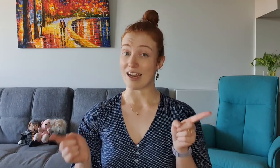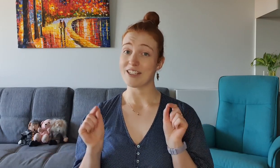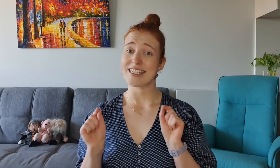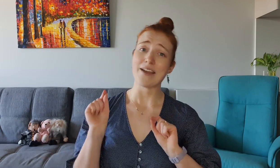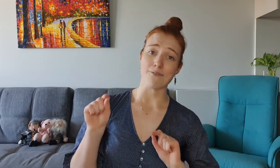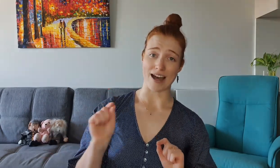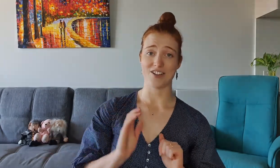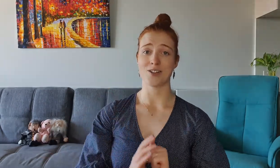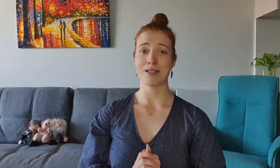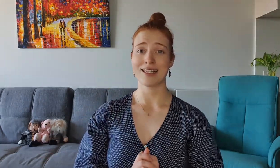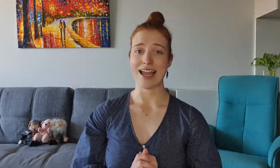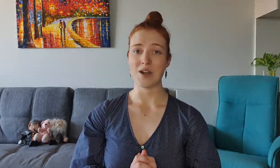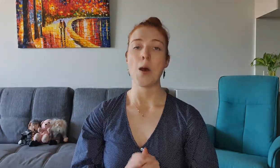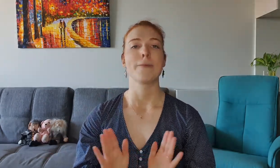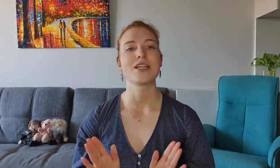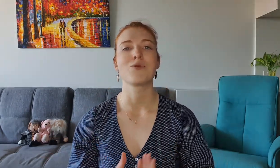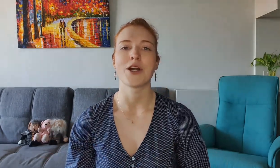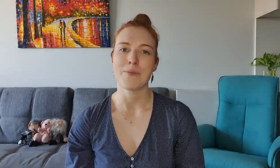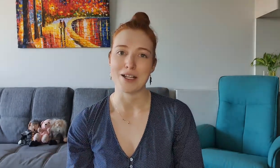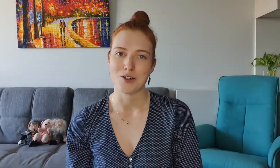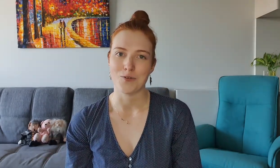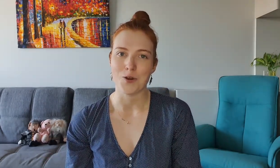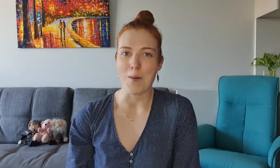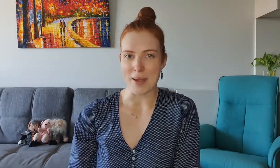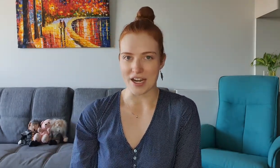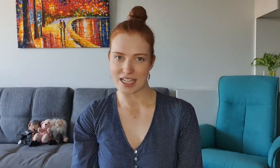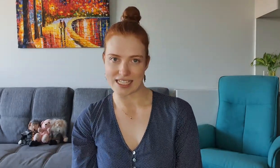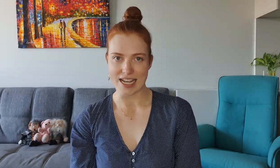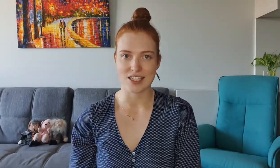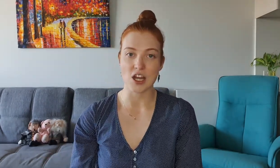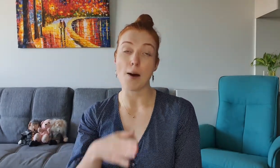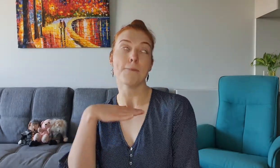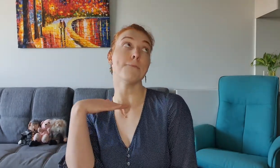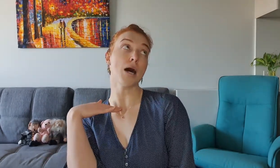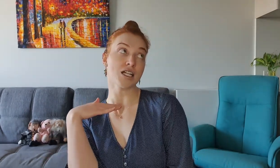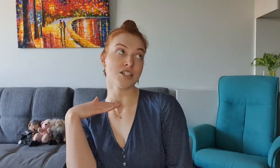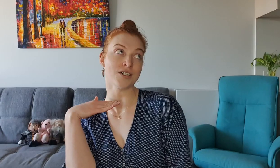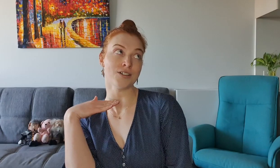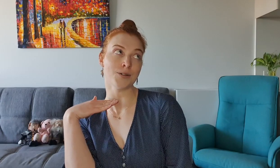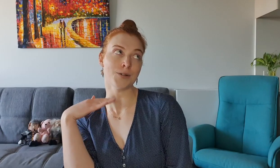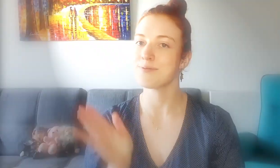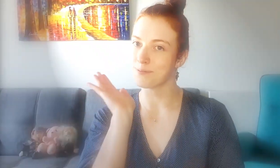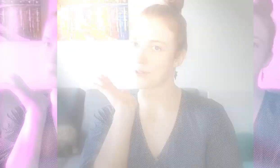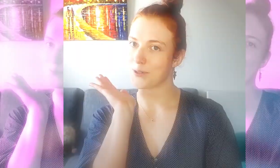I would say fashionably late because we're about to review America's Next Top Model!